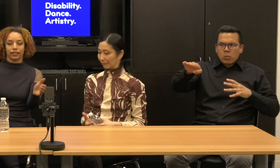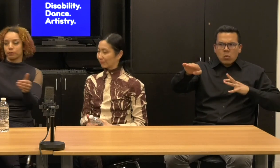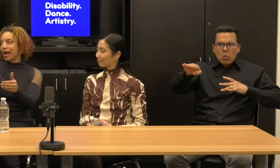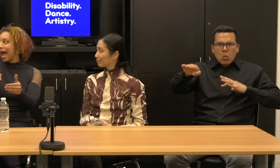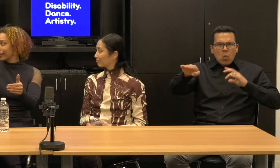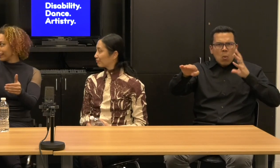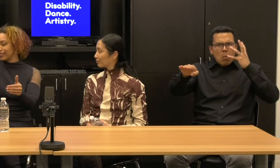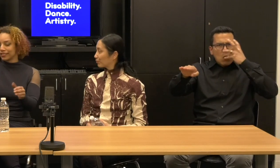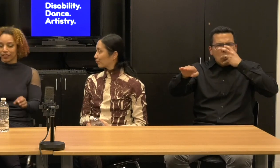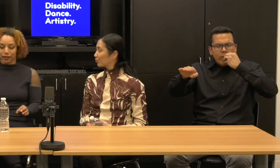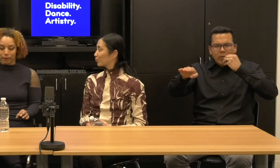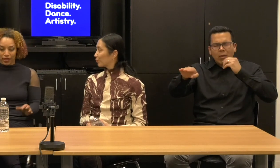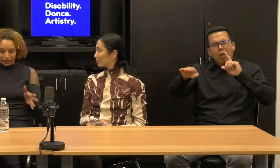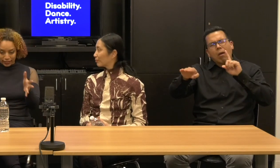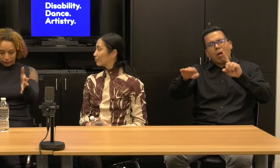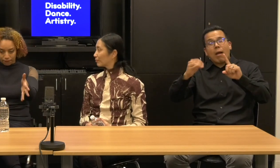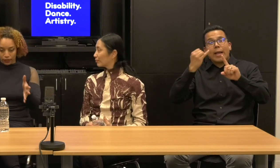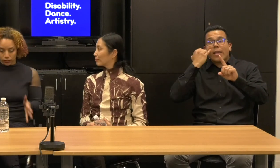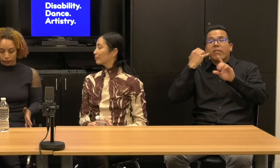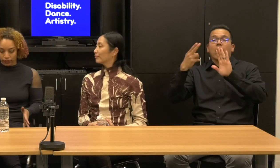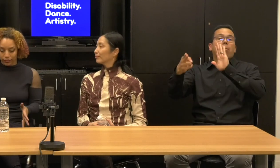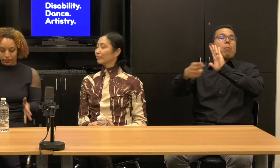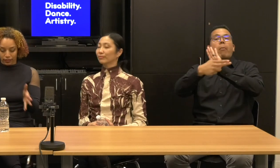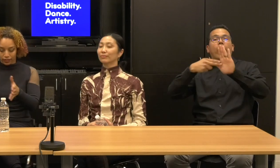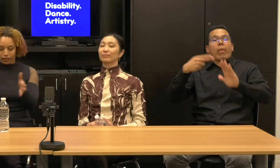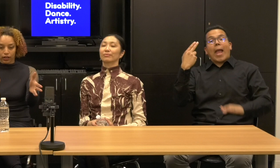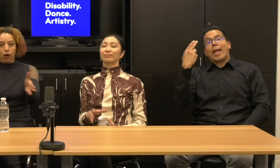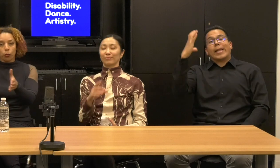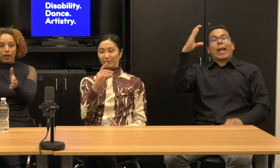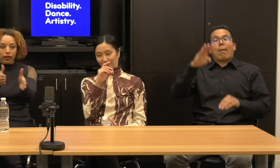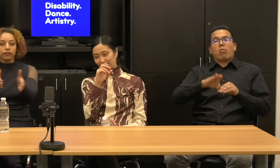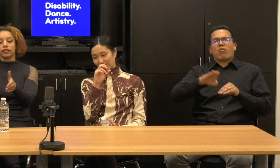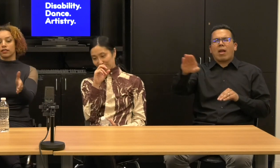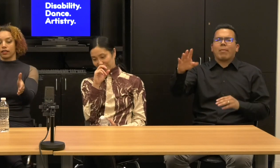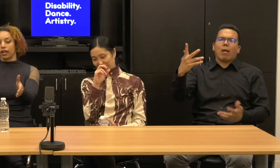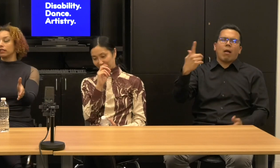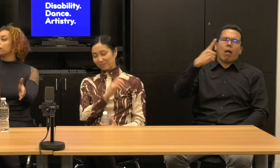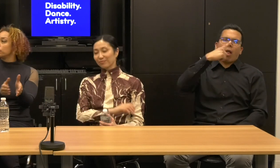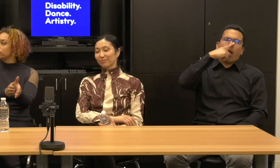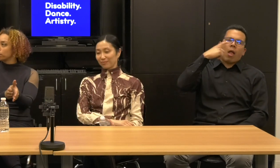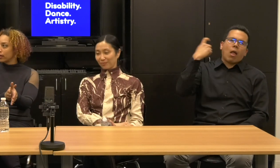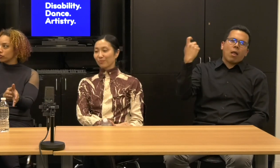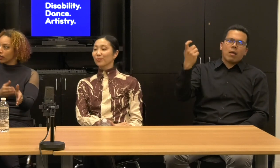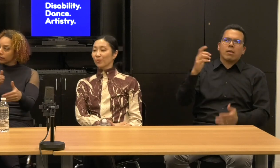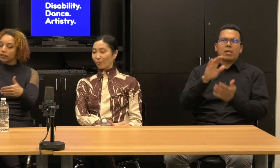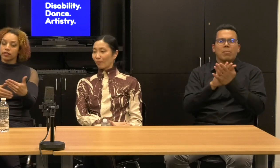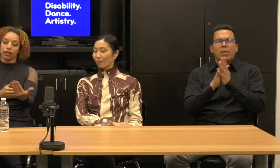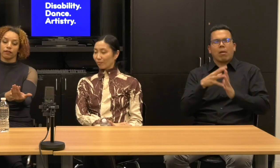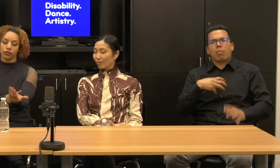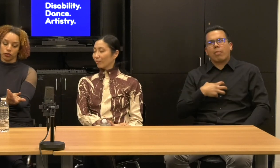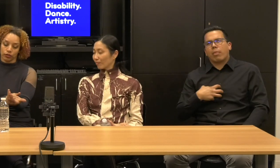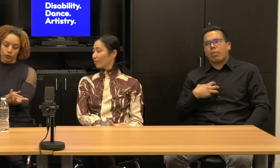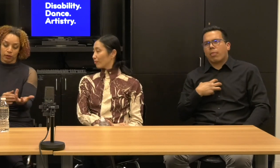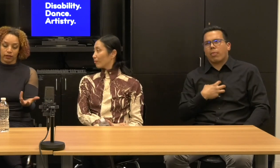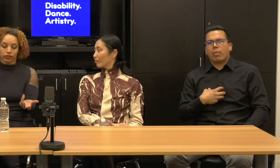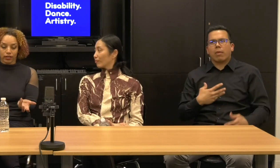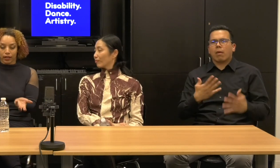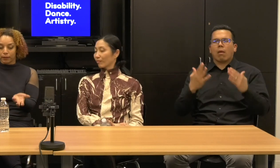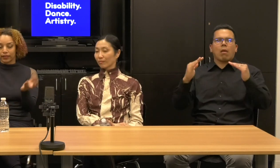around the back and these kind of functional things that were under design for movement pleasure under-designed for social experience.